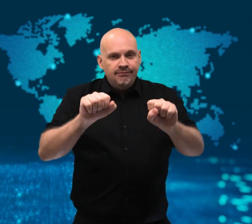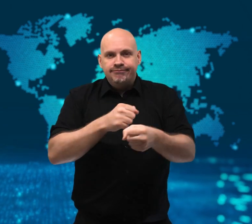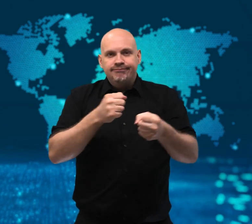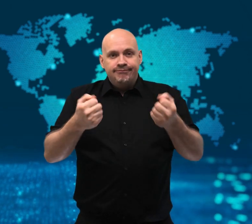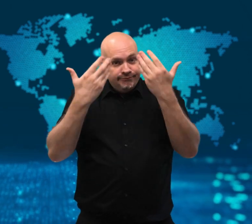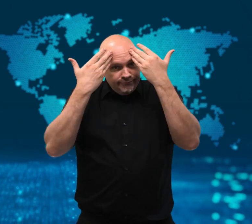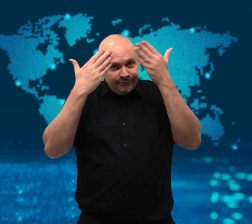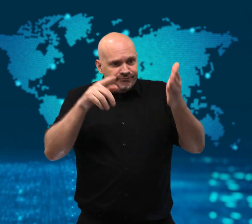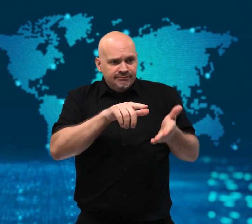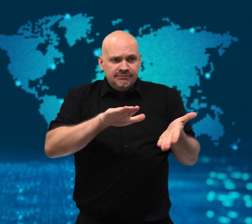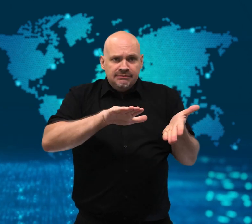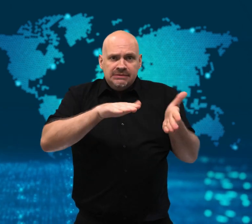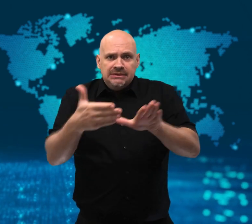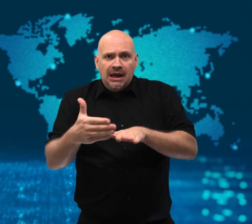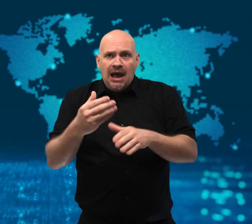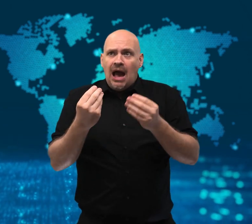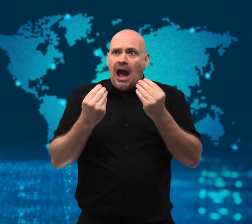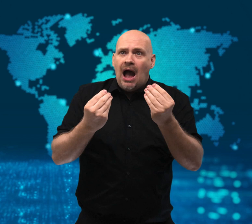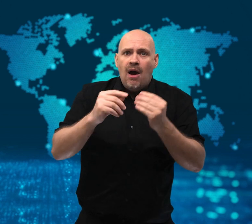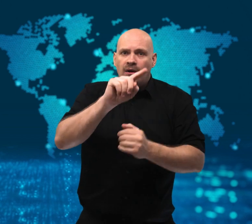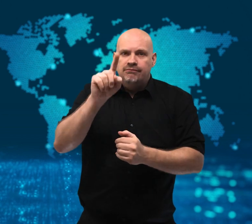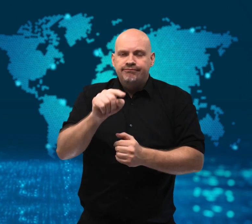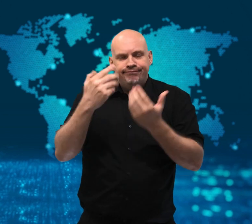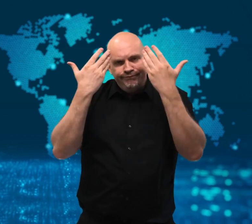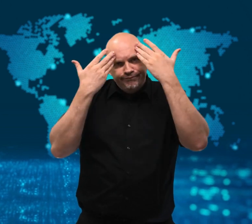getting COVID-19.